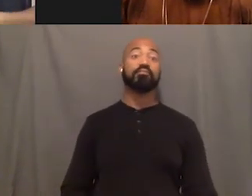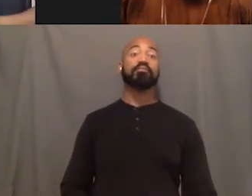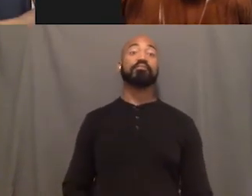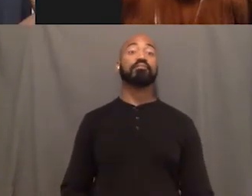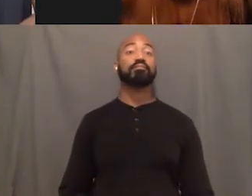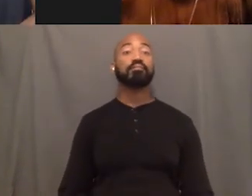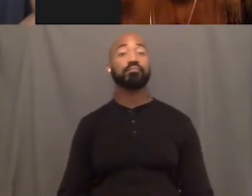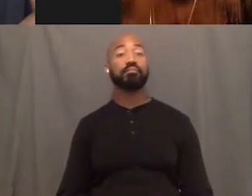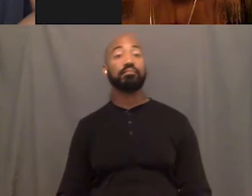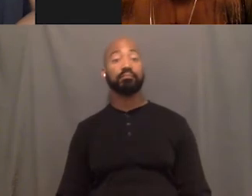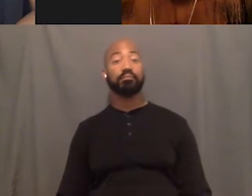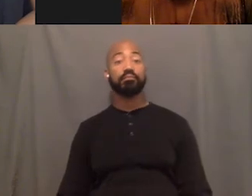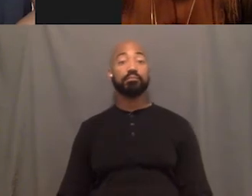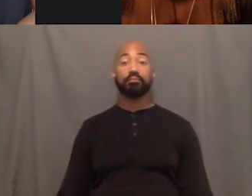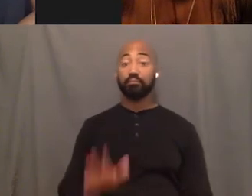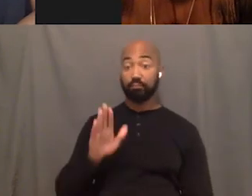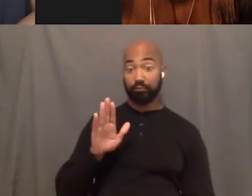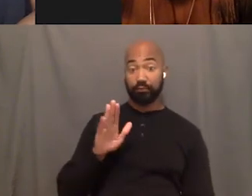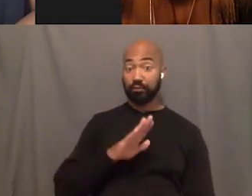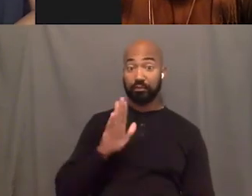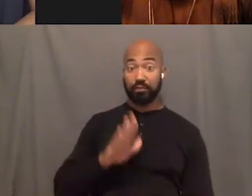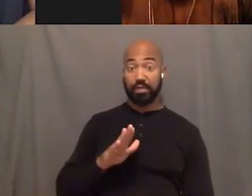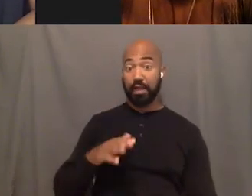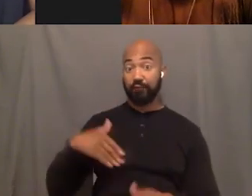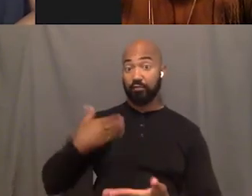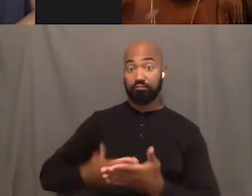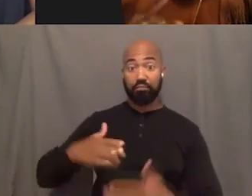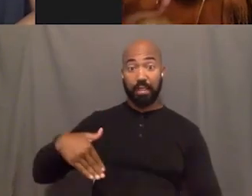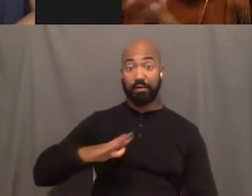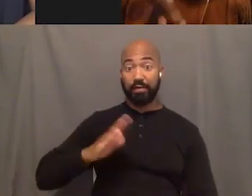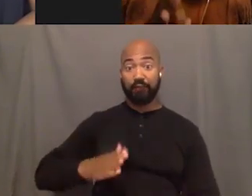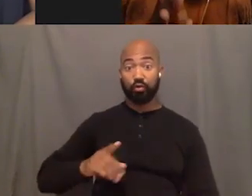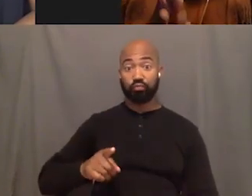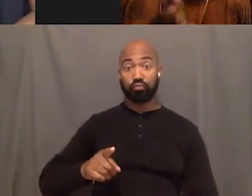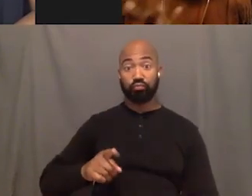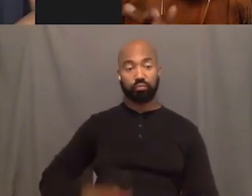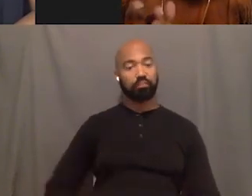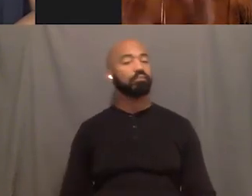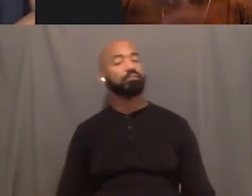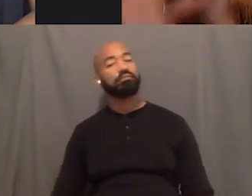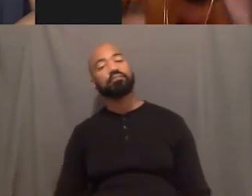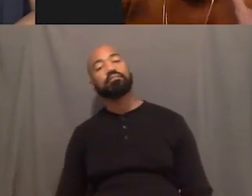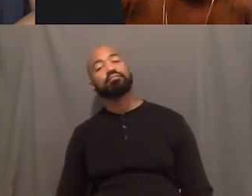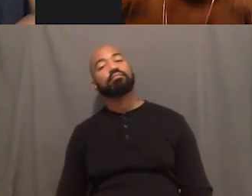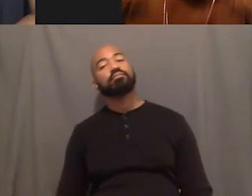You - At least I'm never late. If you could, what's your dream dream?